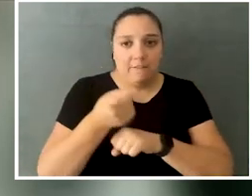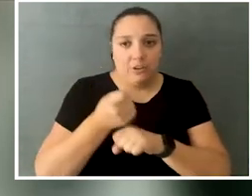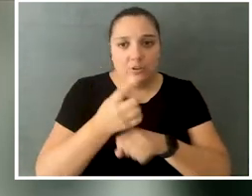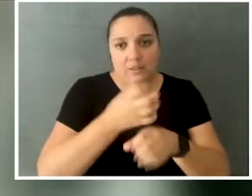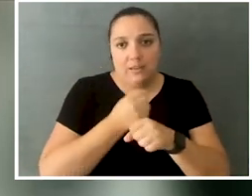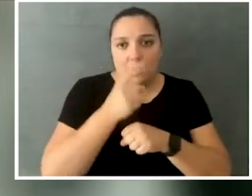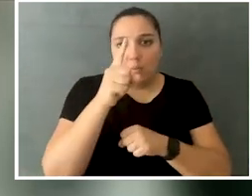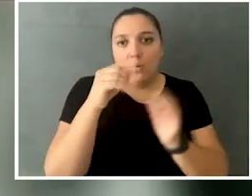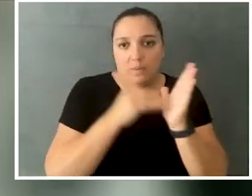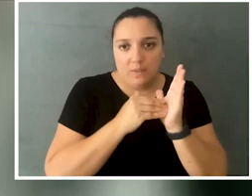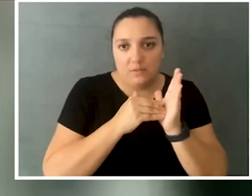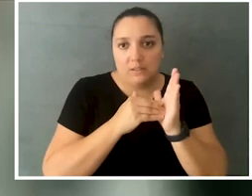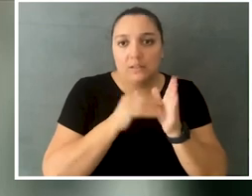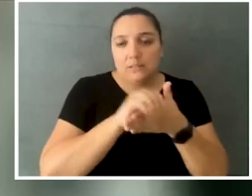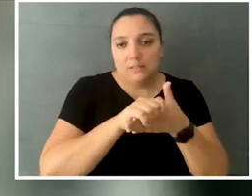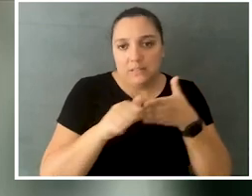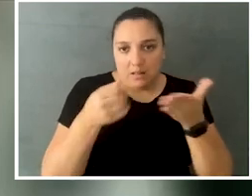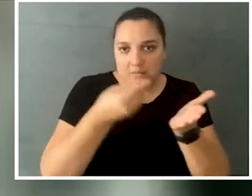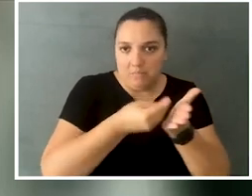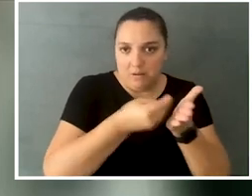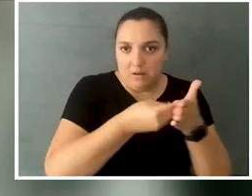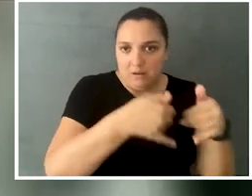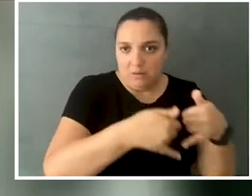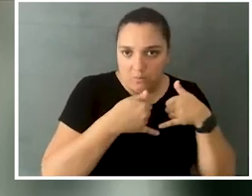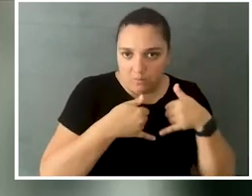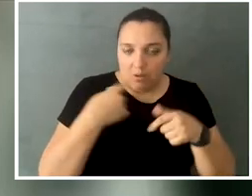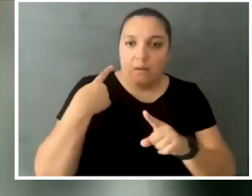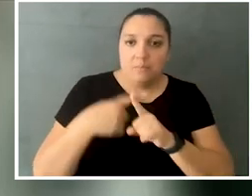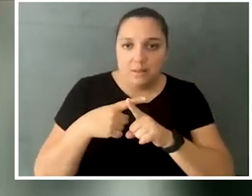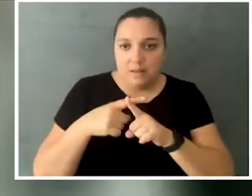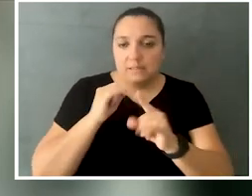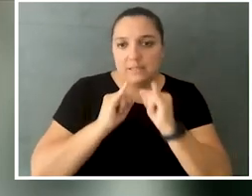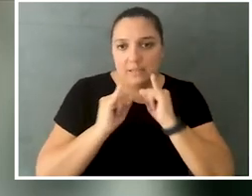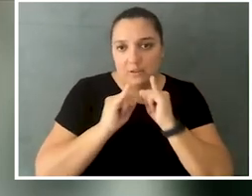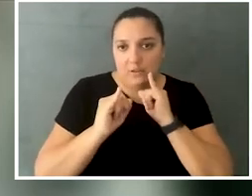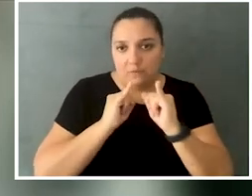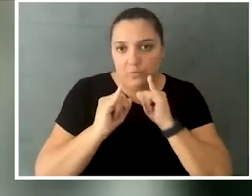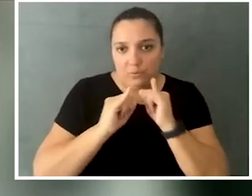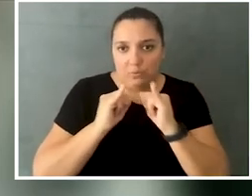Each winner gets a $1,000 monetary award, and then we do the interviews that are illustrated by Access Gallery,